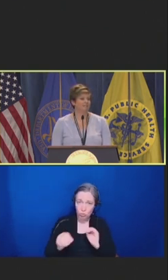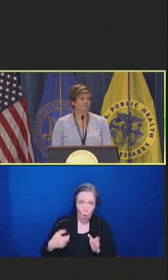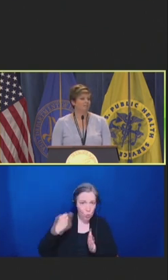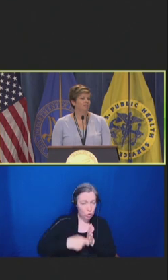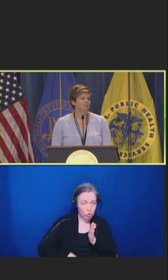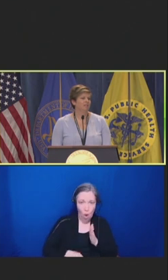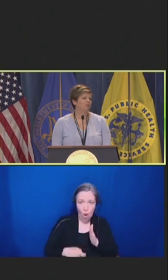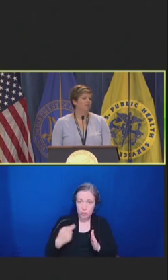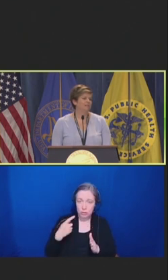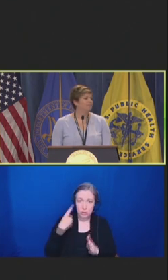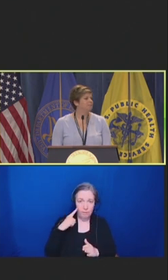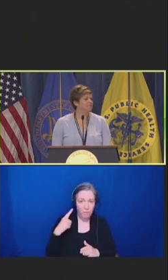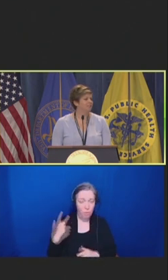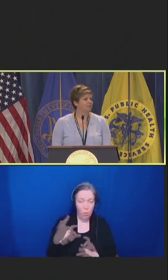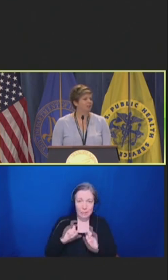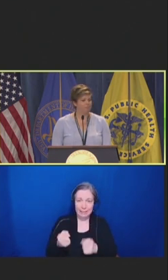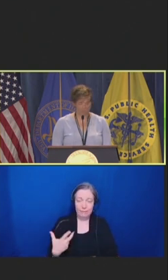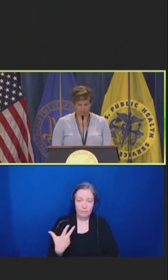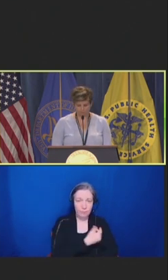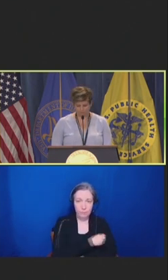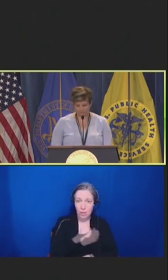vaccine, including a dispensing fee or administration fee.